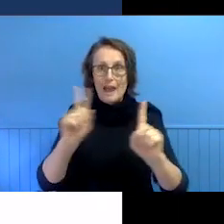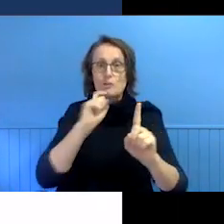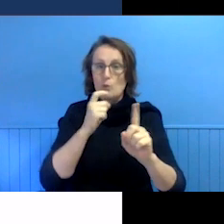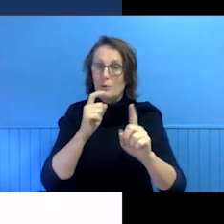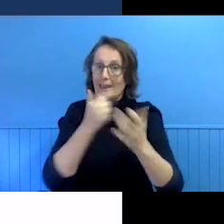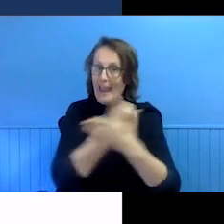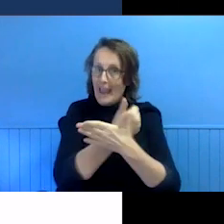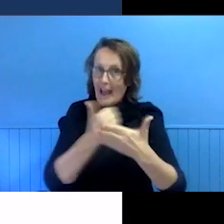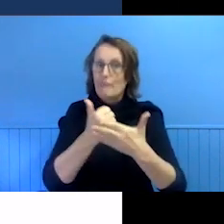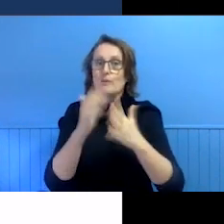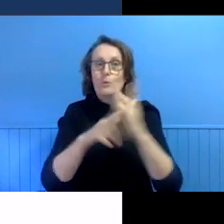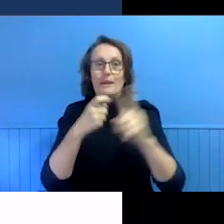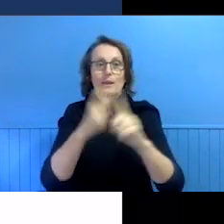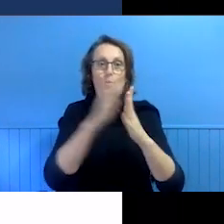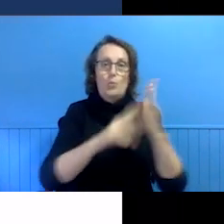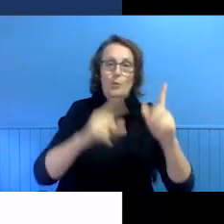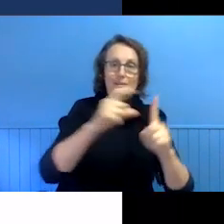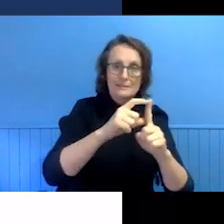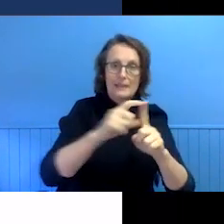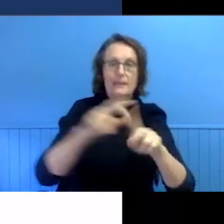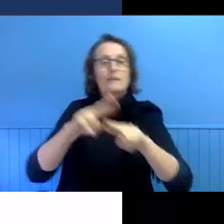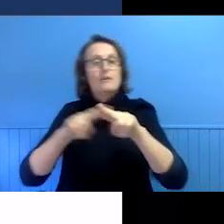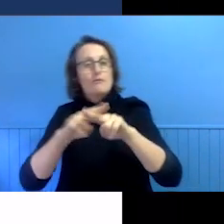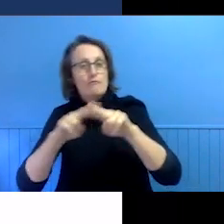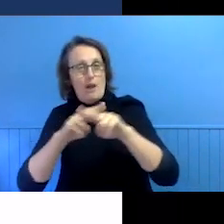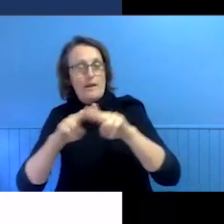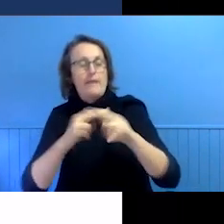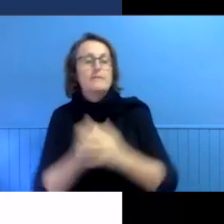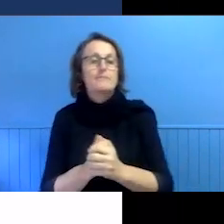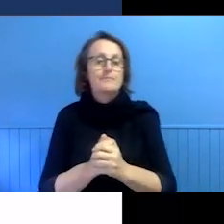without any clashes with other were fares that are going on. Please keep